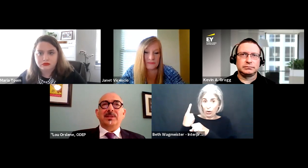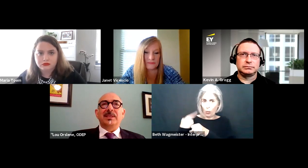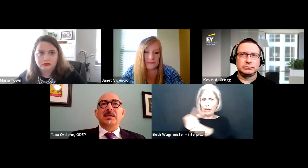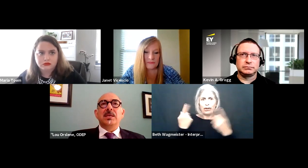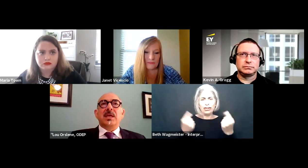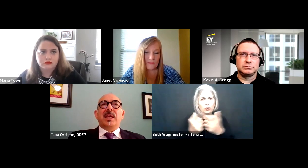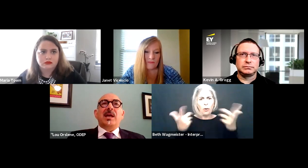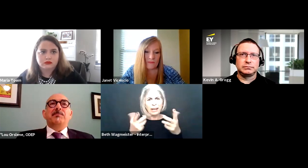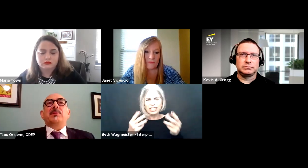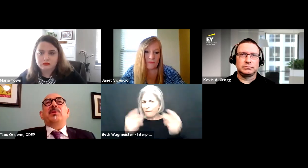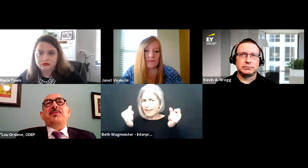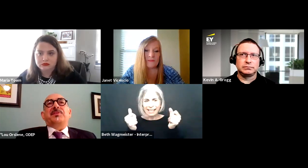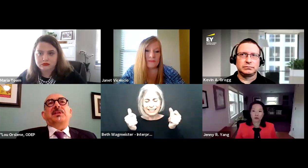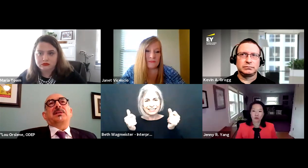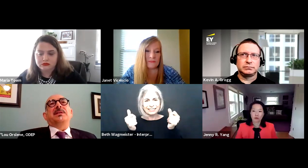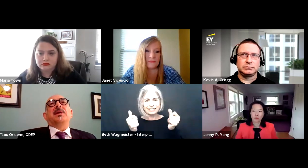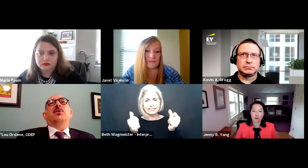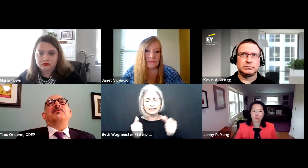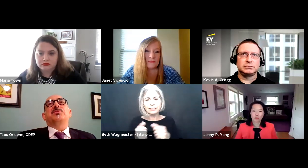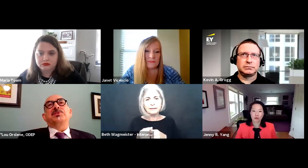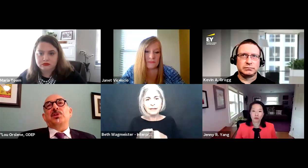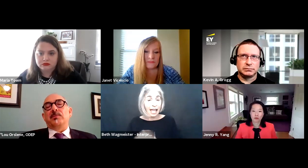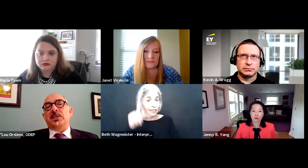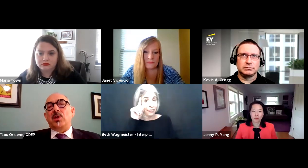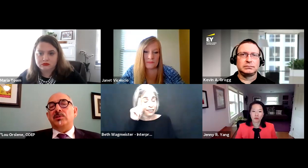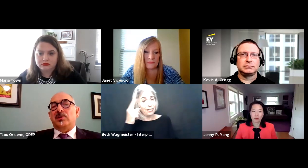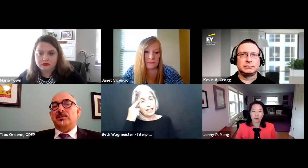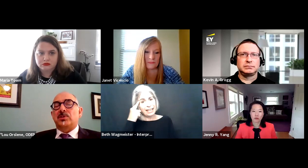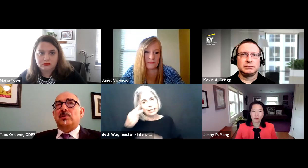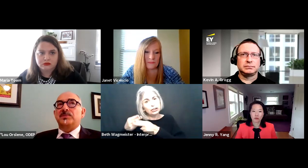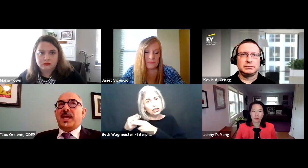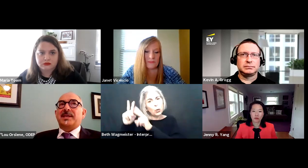unfathomable a year ago that we could have moved so far so quickly.